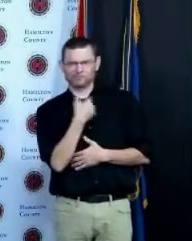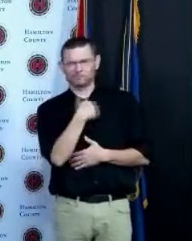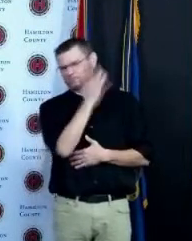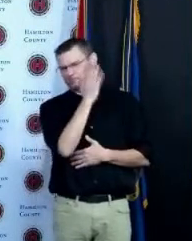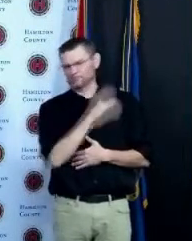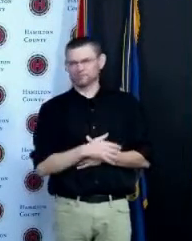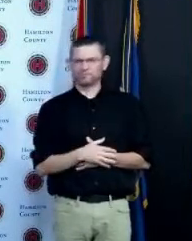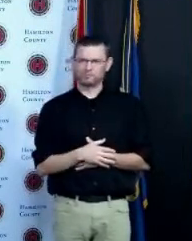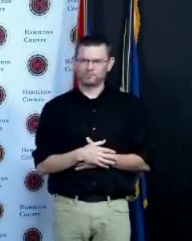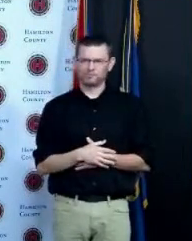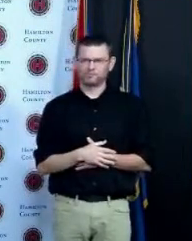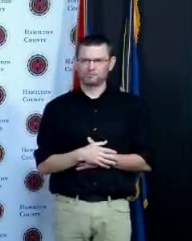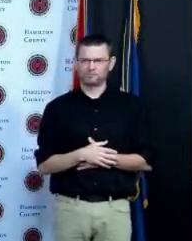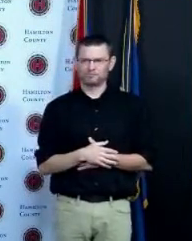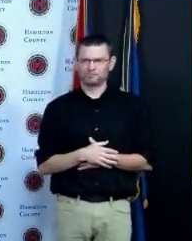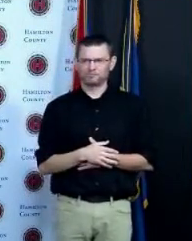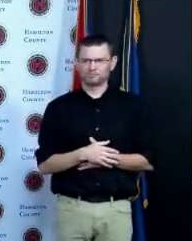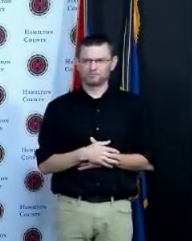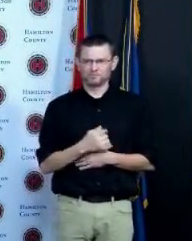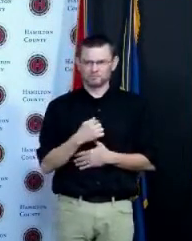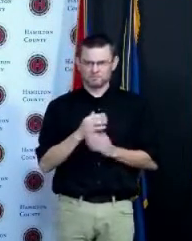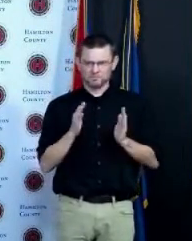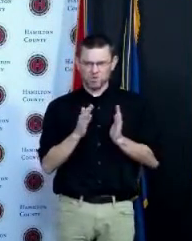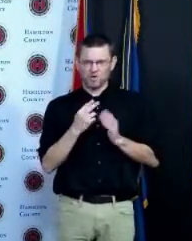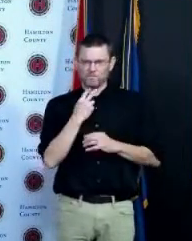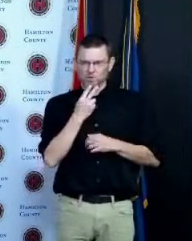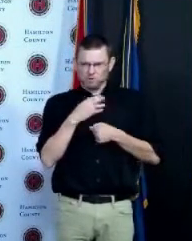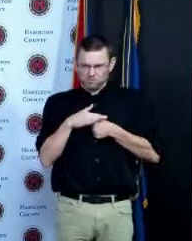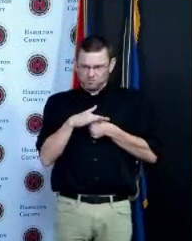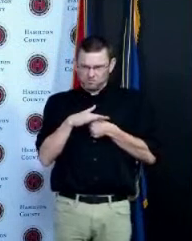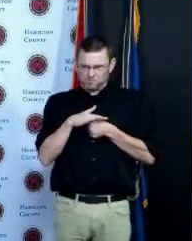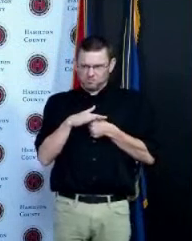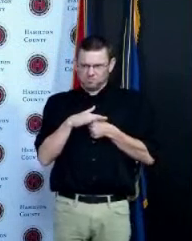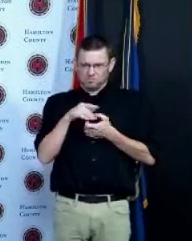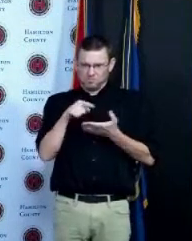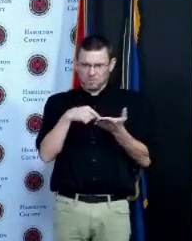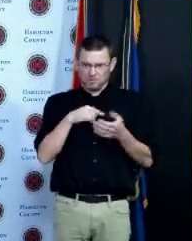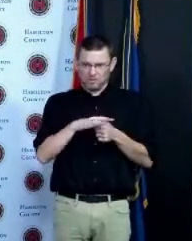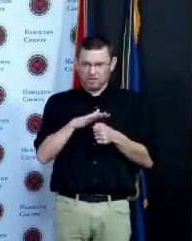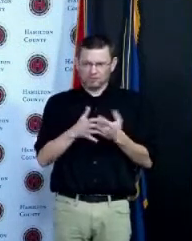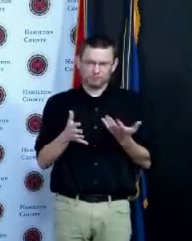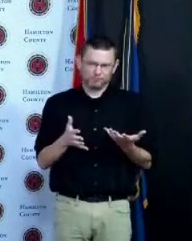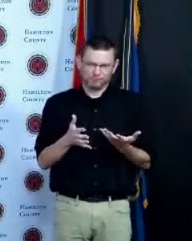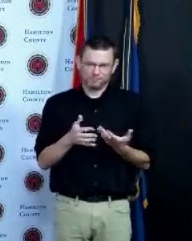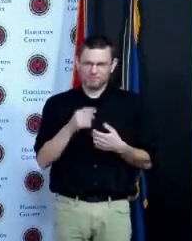get vaccinated I don't pay much attention to Joe Biden and Kamala Harris any more than Democrats